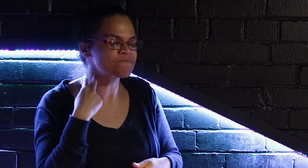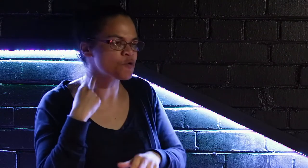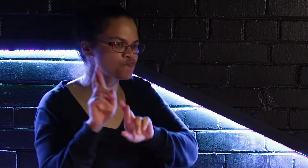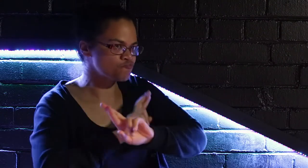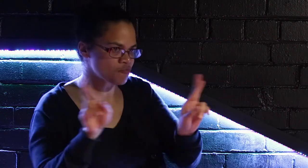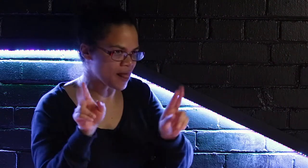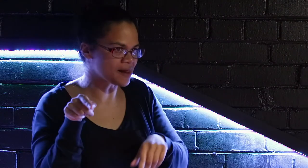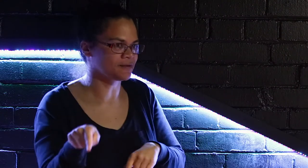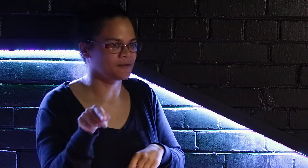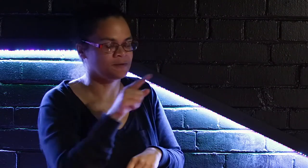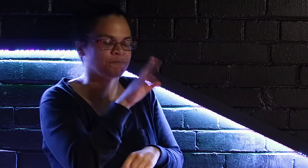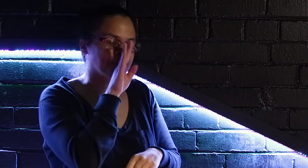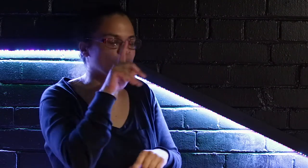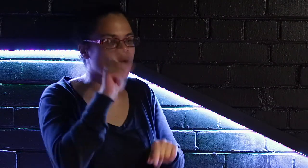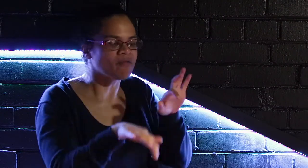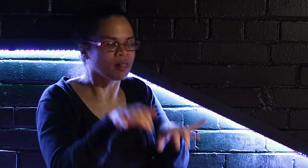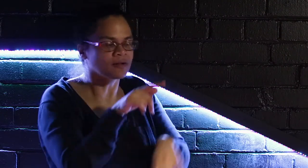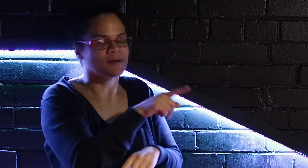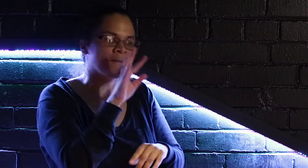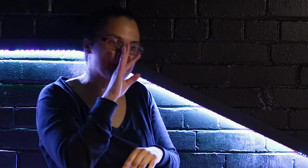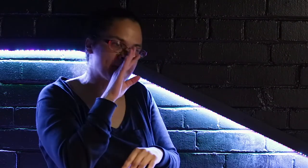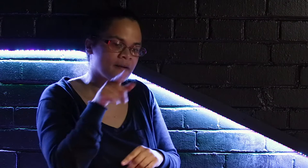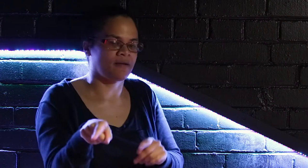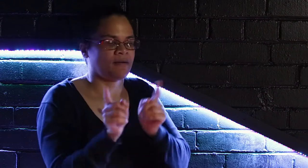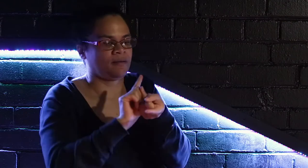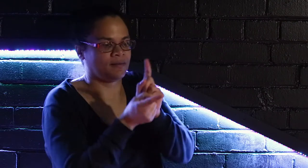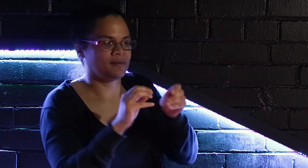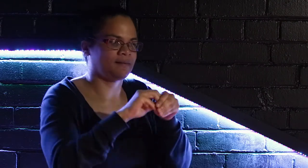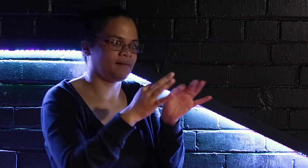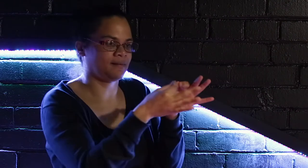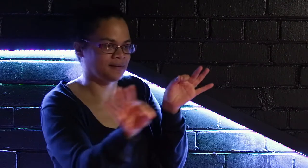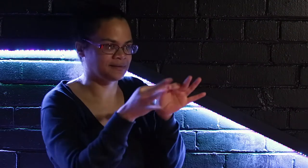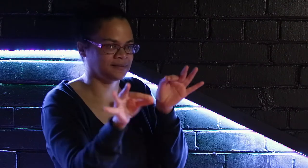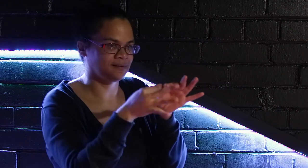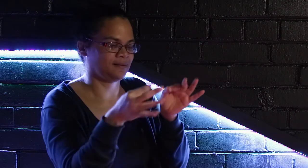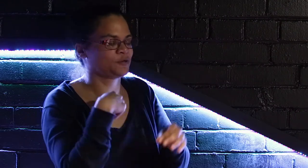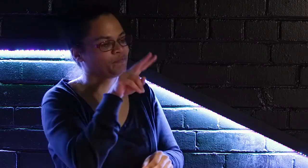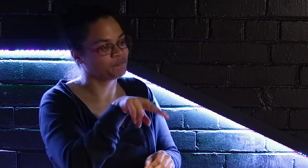They actually have a voice recognition so DM doesn't necessarily have to type.